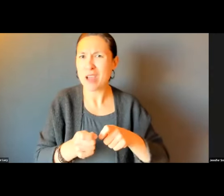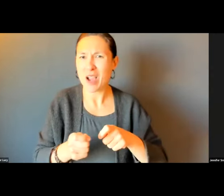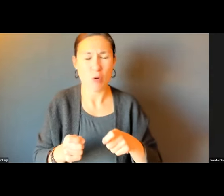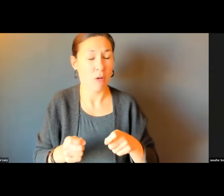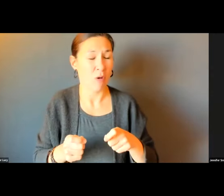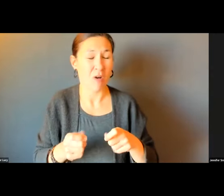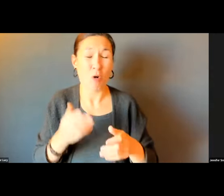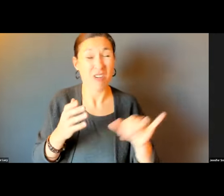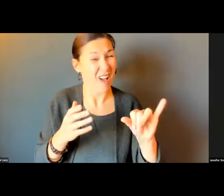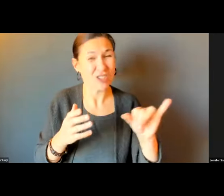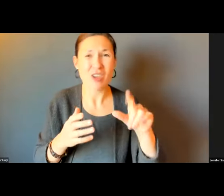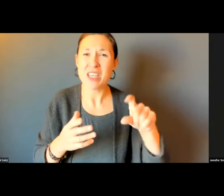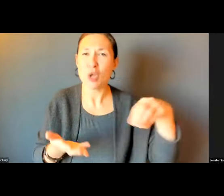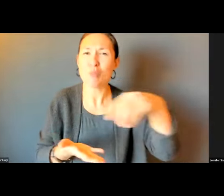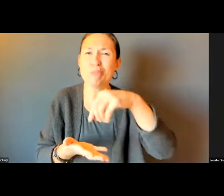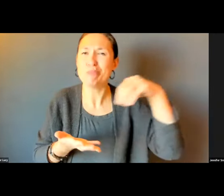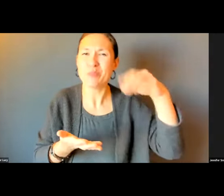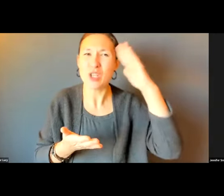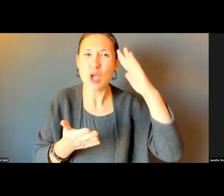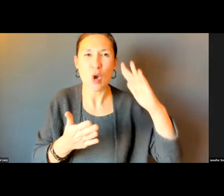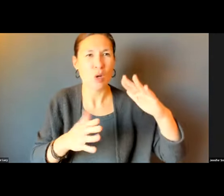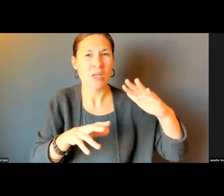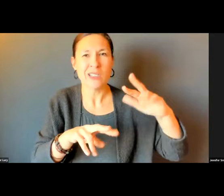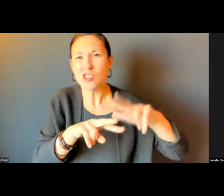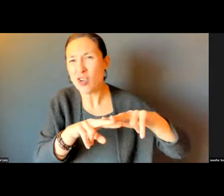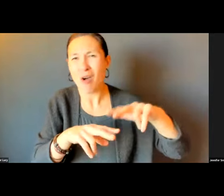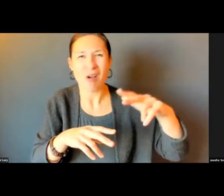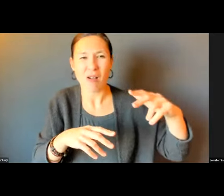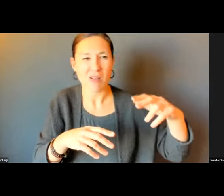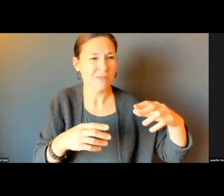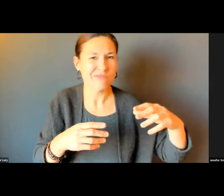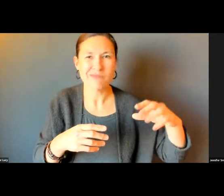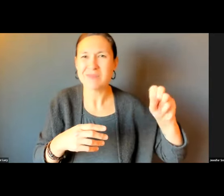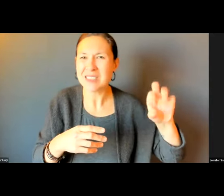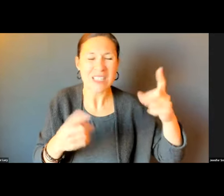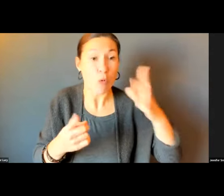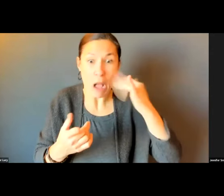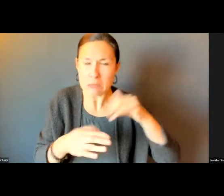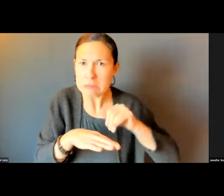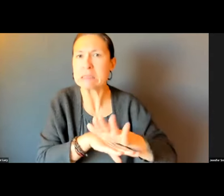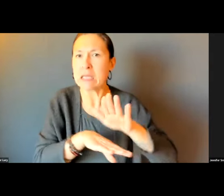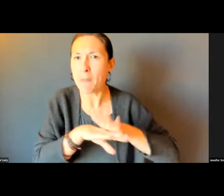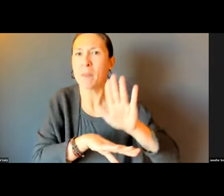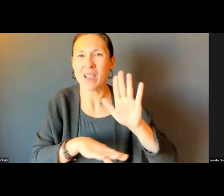AND/OR IT IS SLIPPERY.